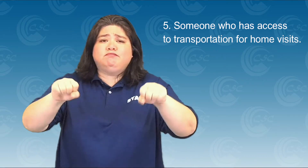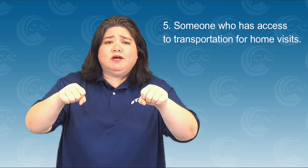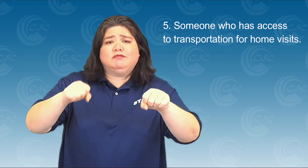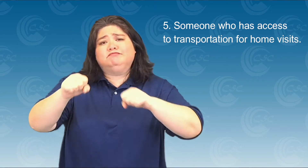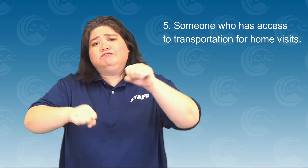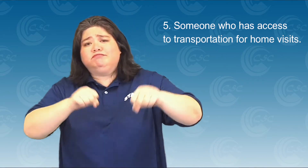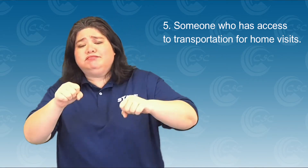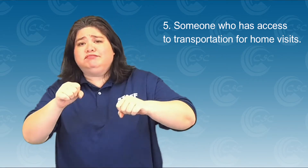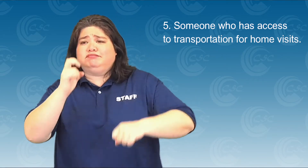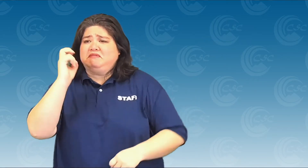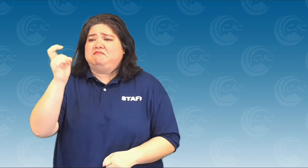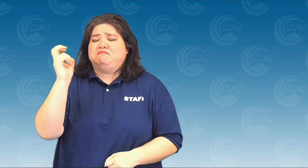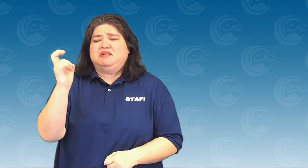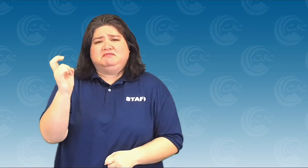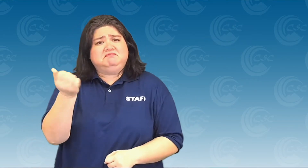It can be a car, motorcyle or moped, bicycle or the bus.